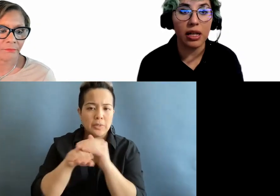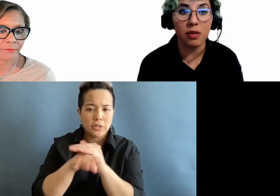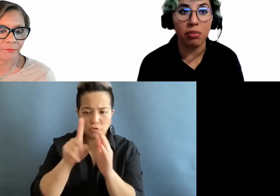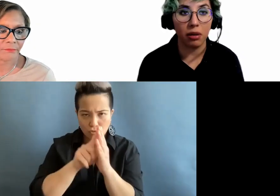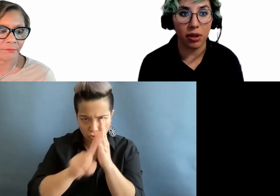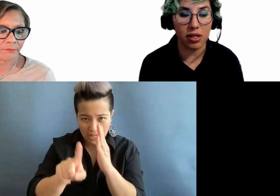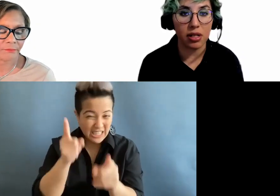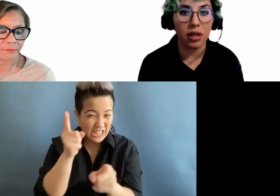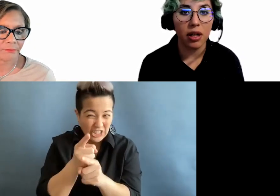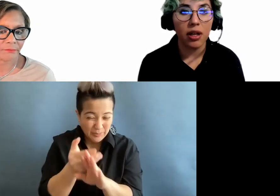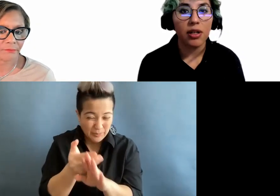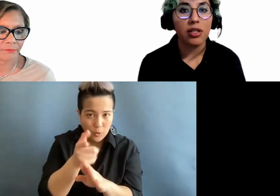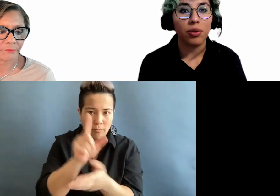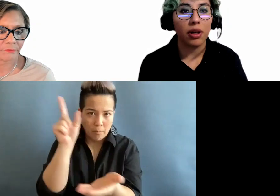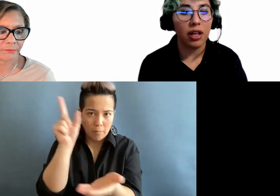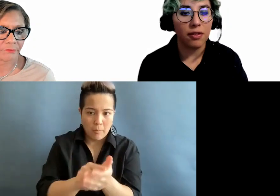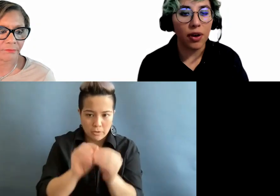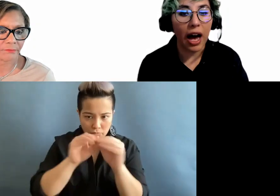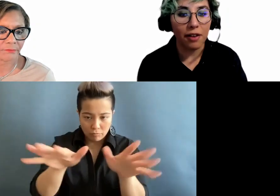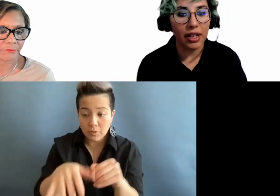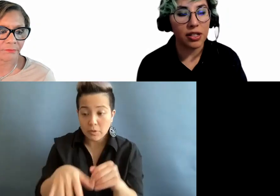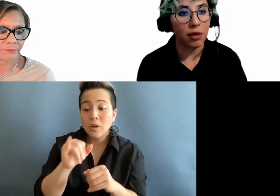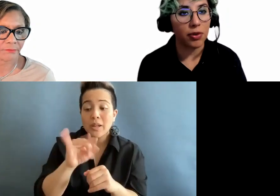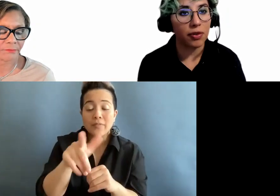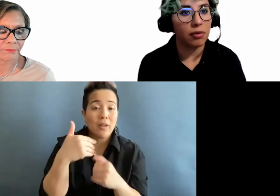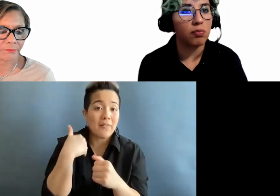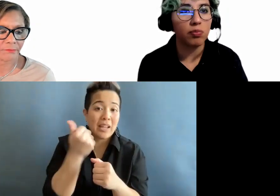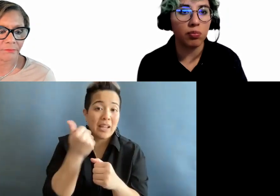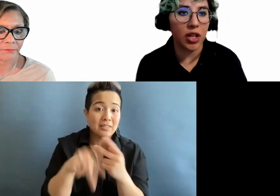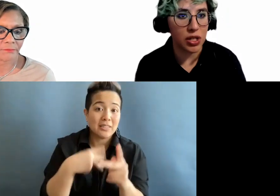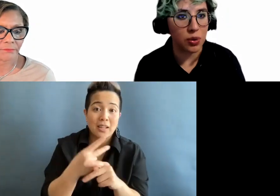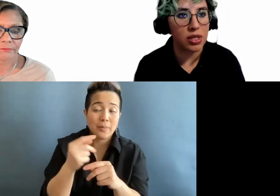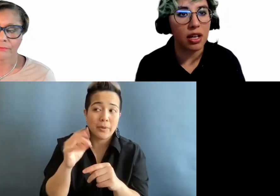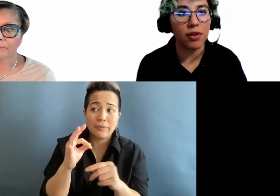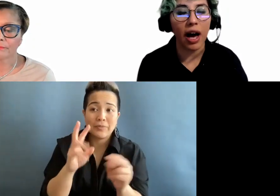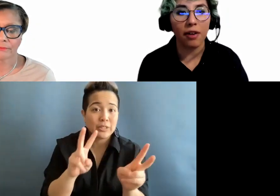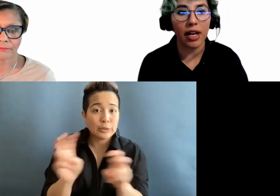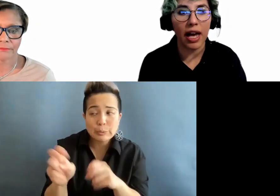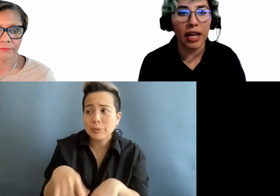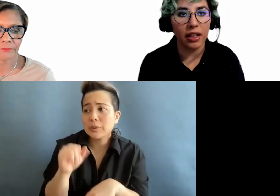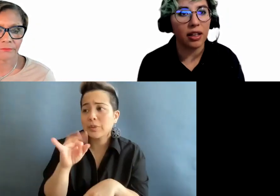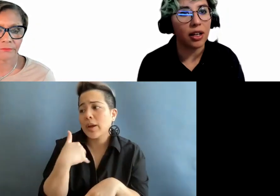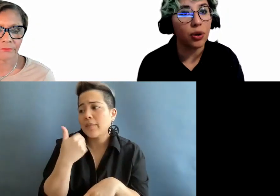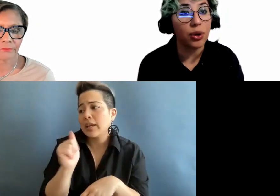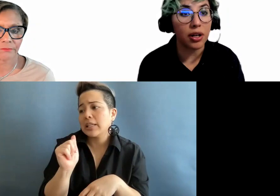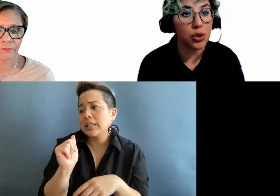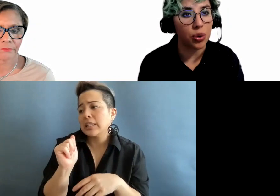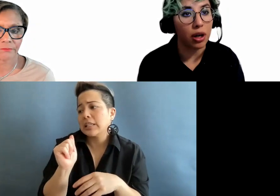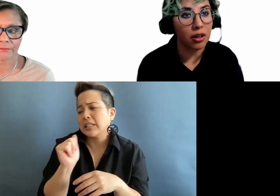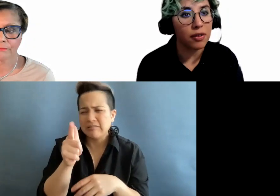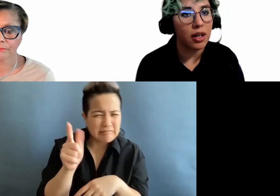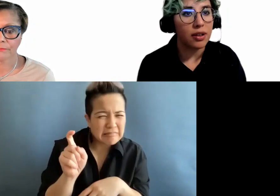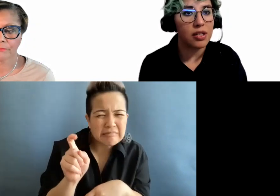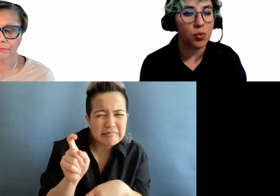is published. So if you have any type of issues, if you have anything you are not sure of, this is